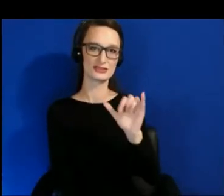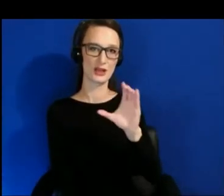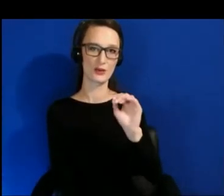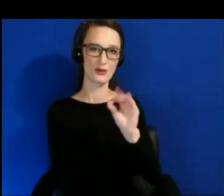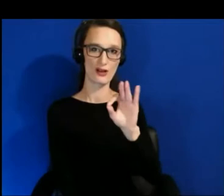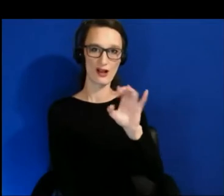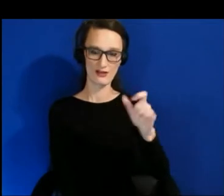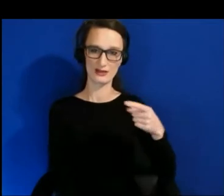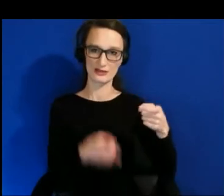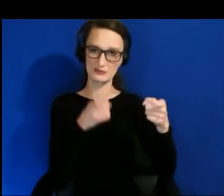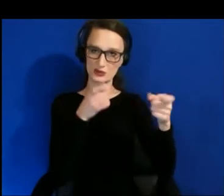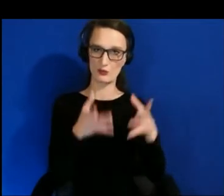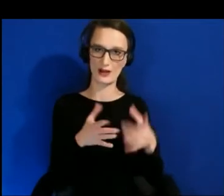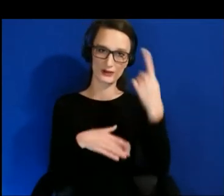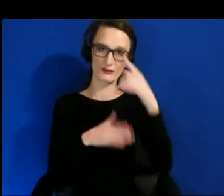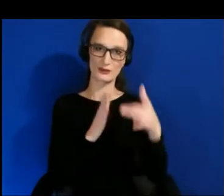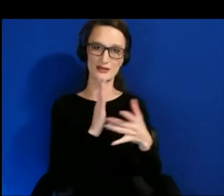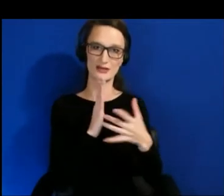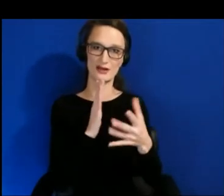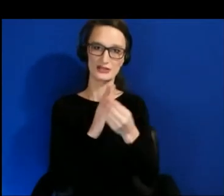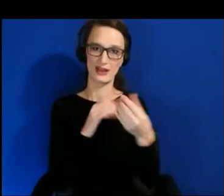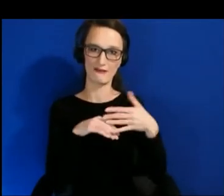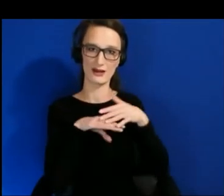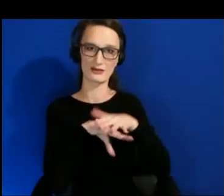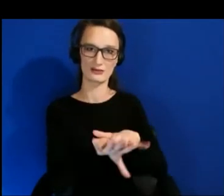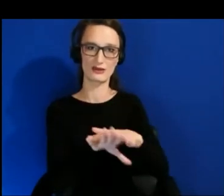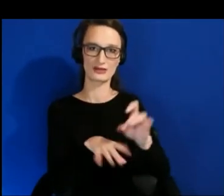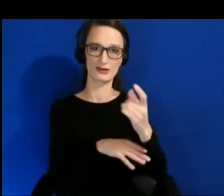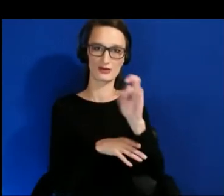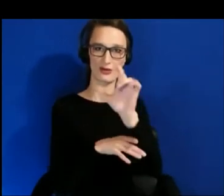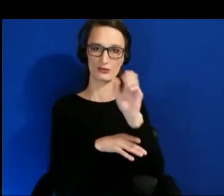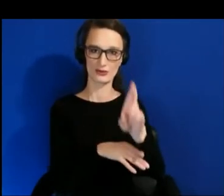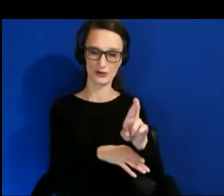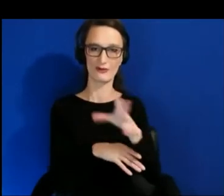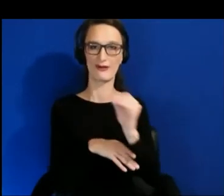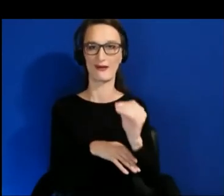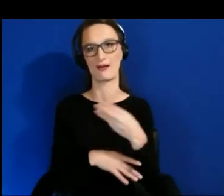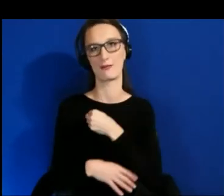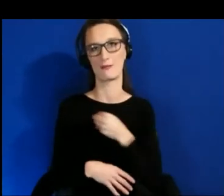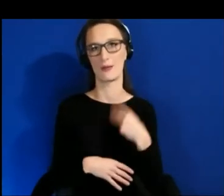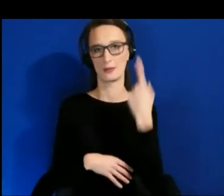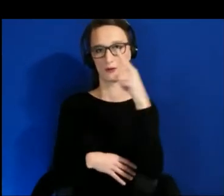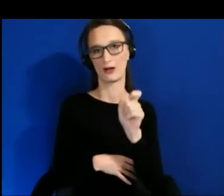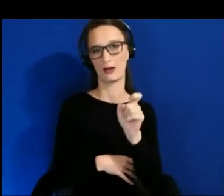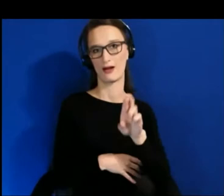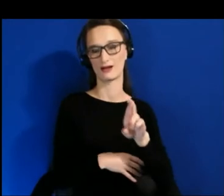XALTER, as well as a member of the XR Access Business Case XR working group, and